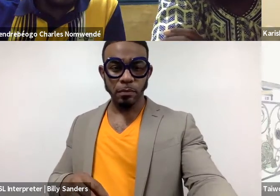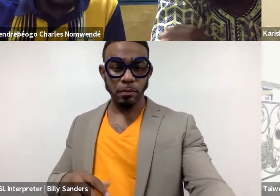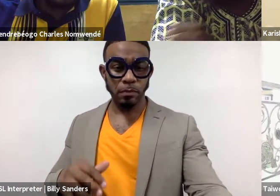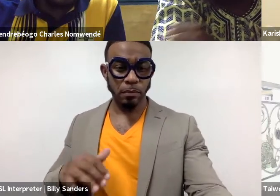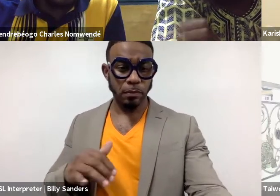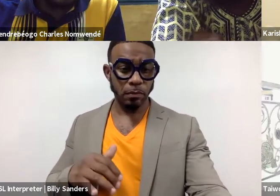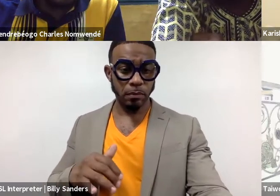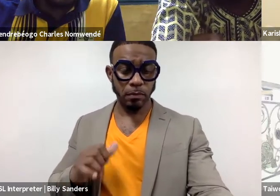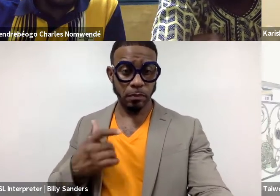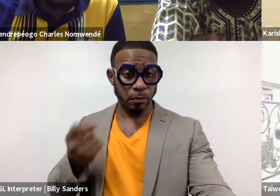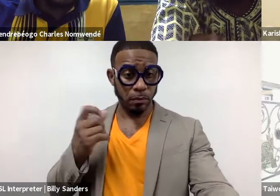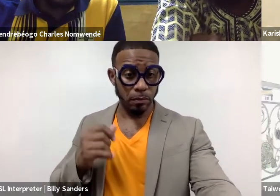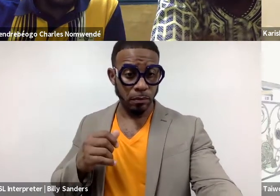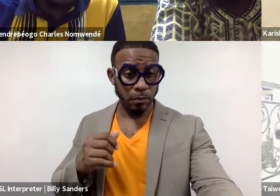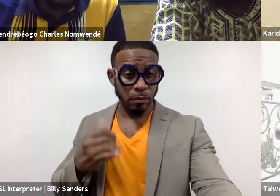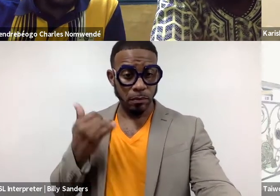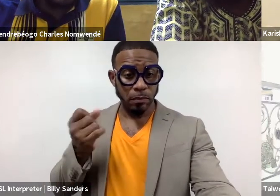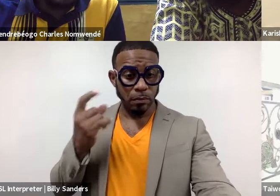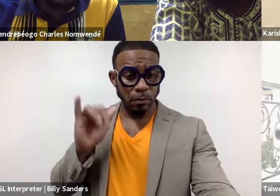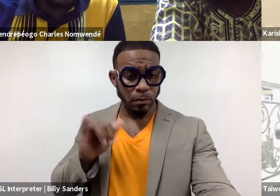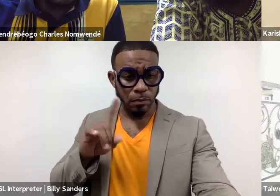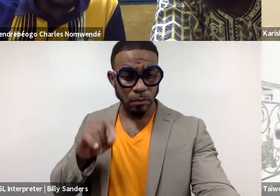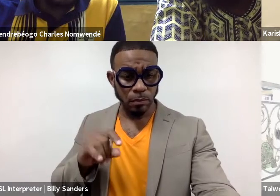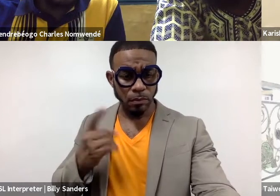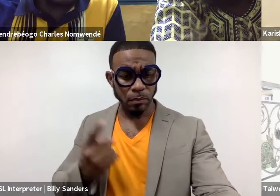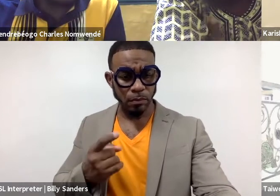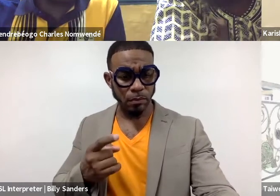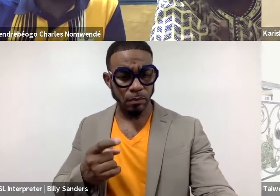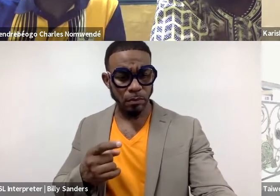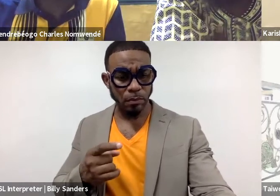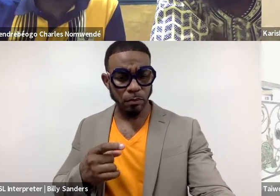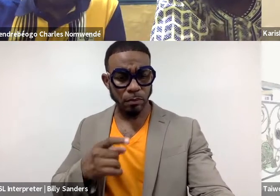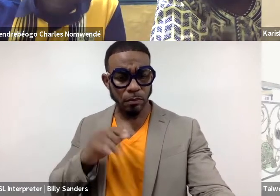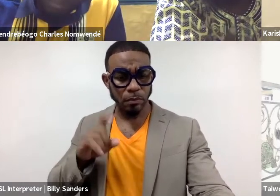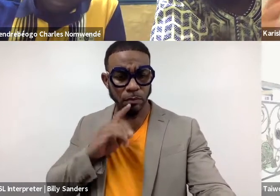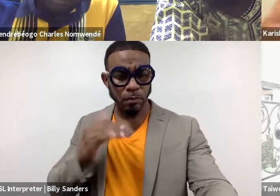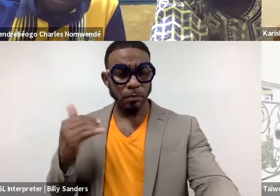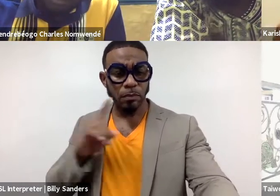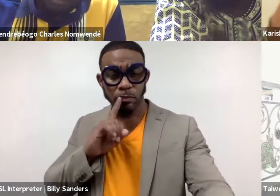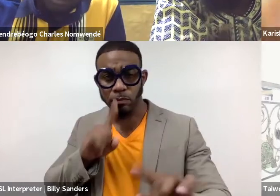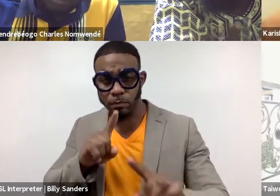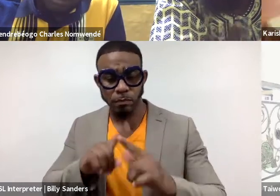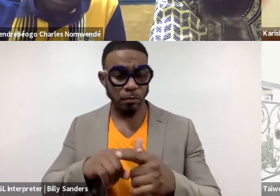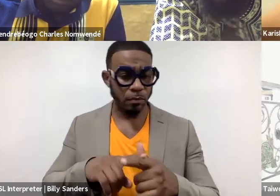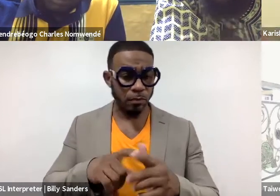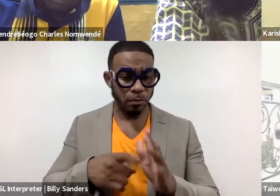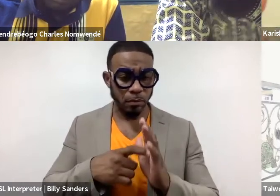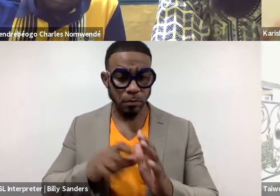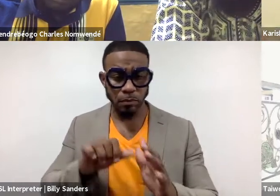From what I understand Charles is saying, if he understands your question correctly, he's responding or demanding another question